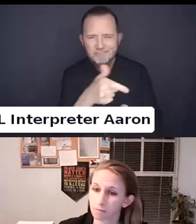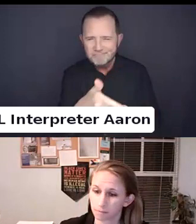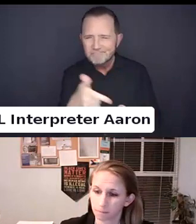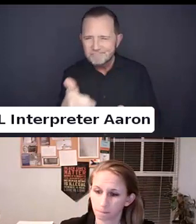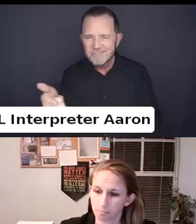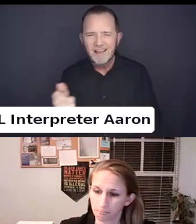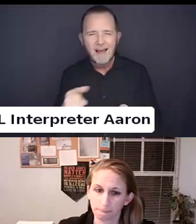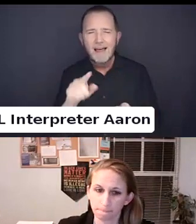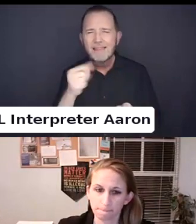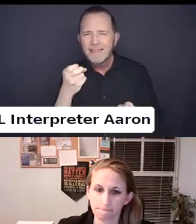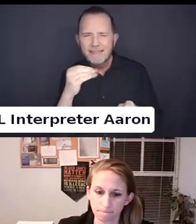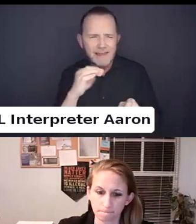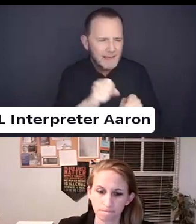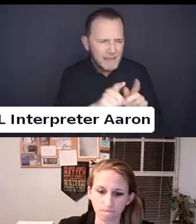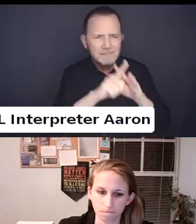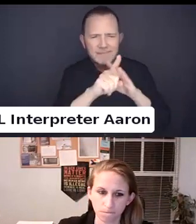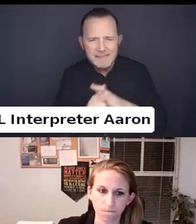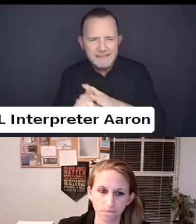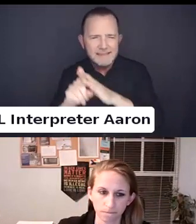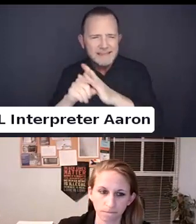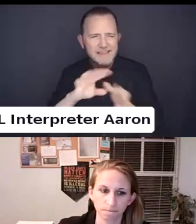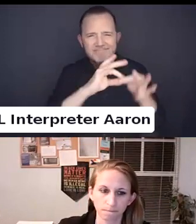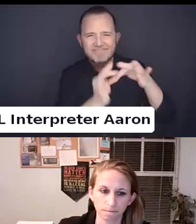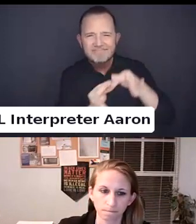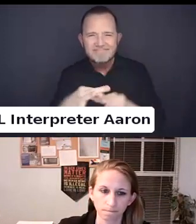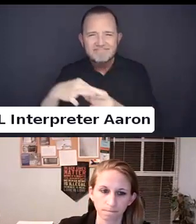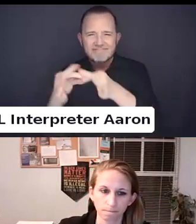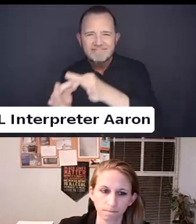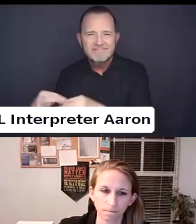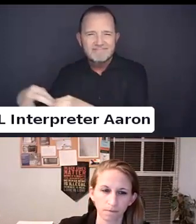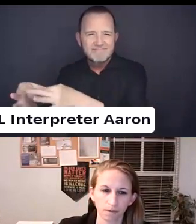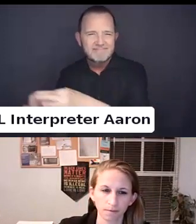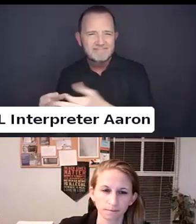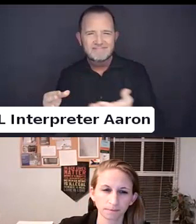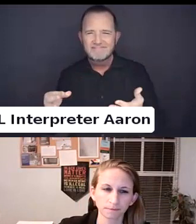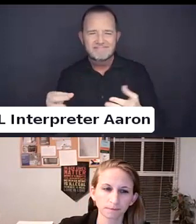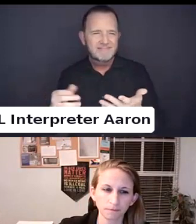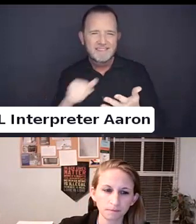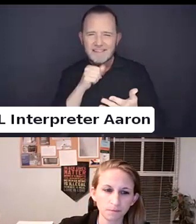are intersecting and that is kind the main point of this conversation is we need to address